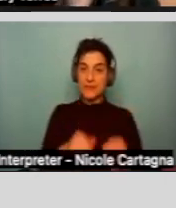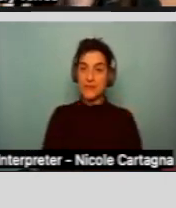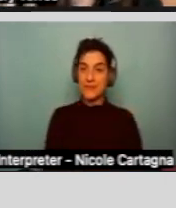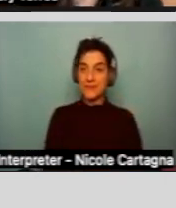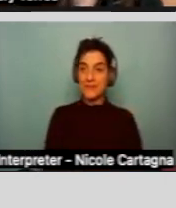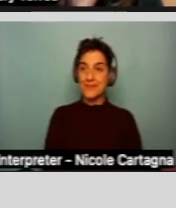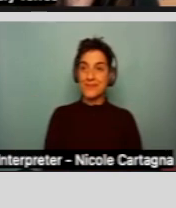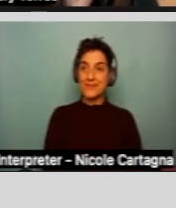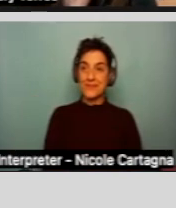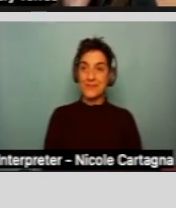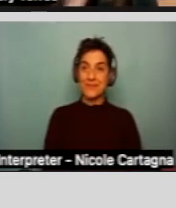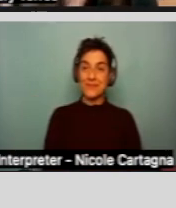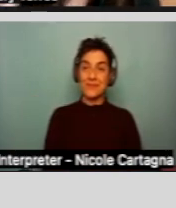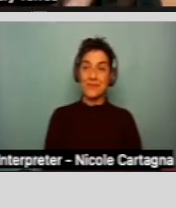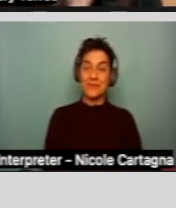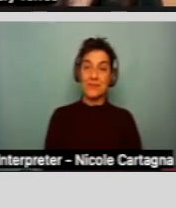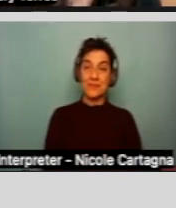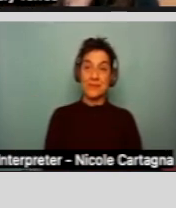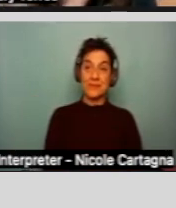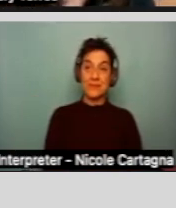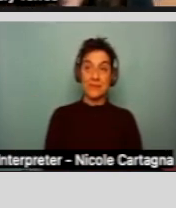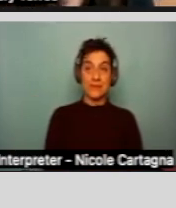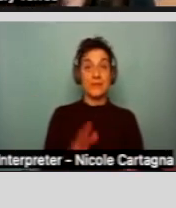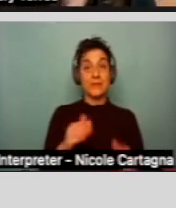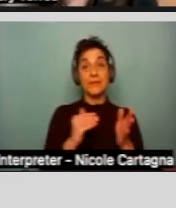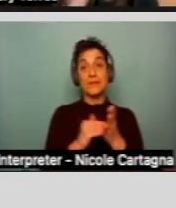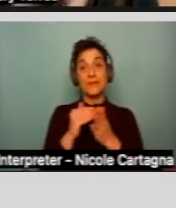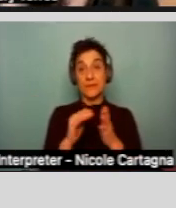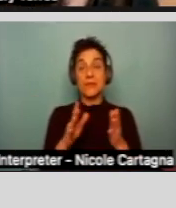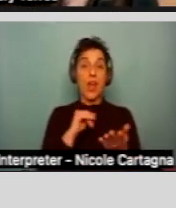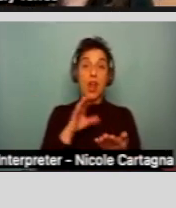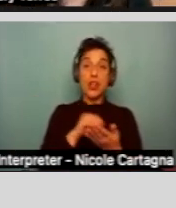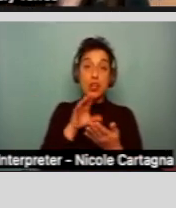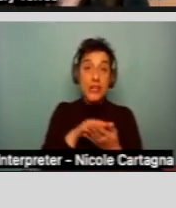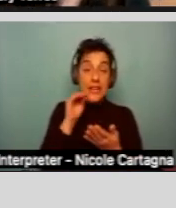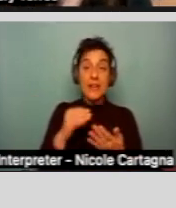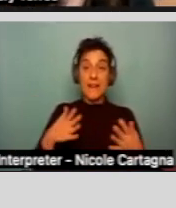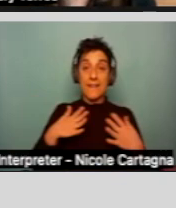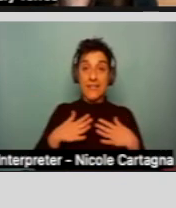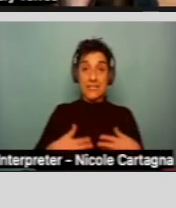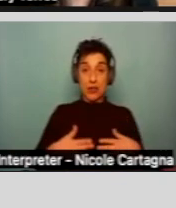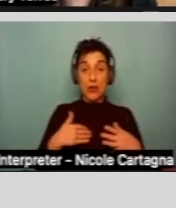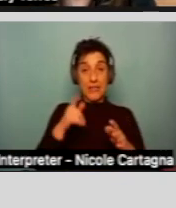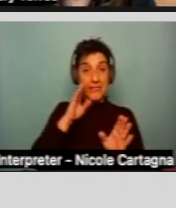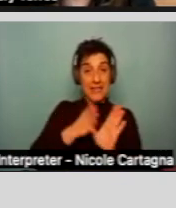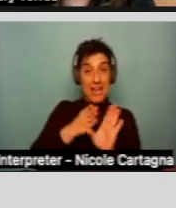So you may have, and this comes with the law, you may have that learning, that physical and psychiatric disability and have that developmental